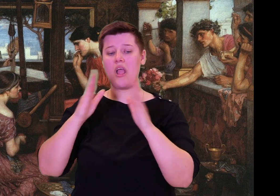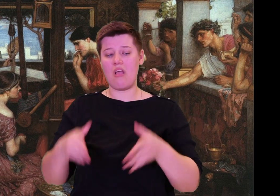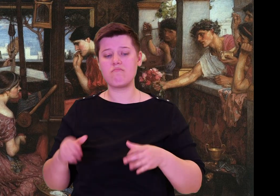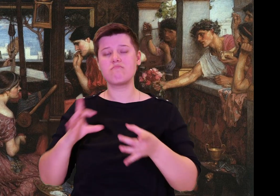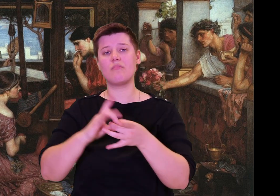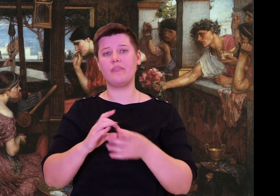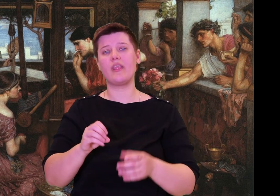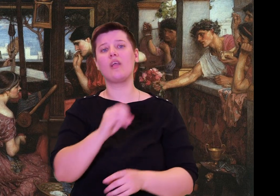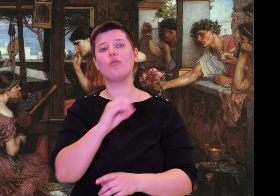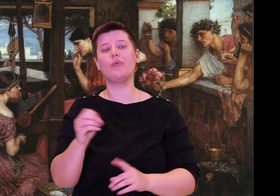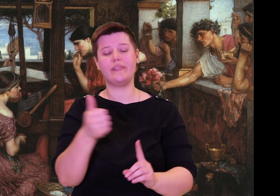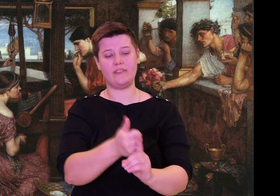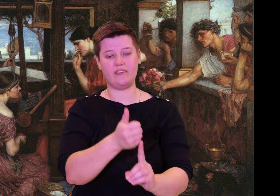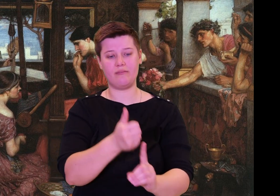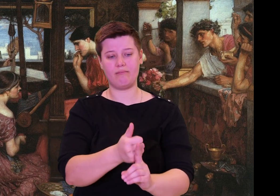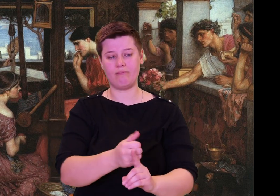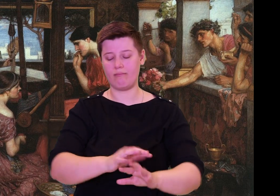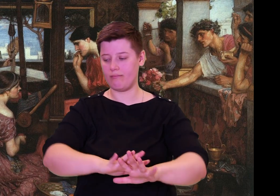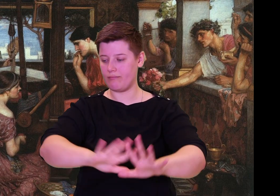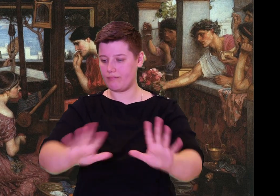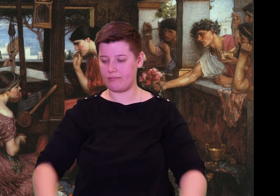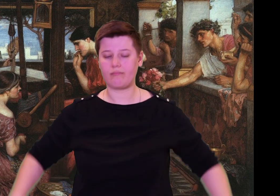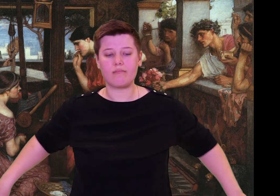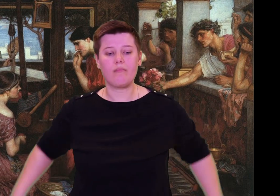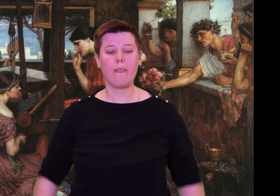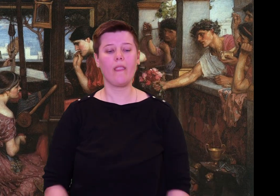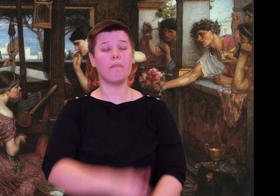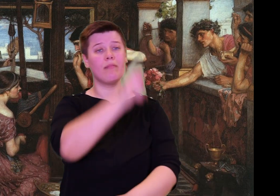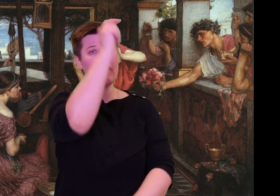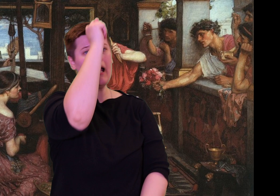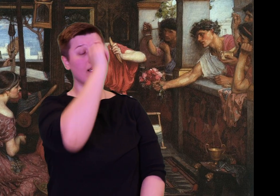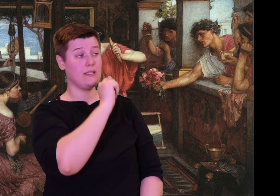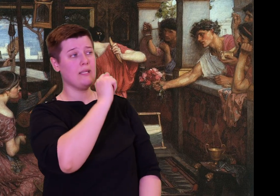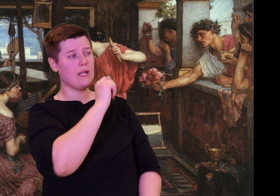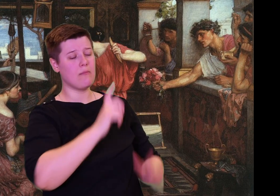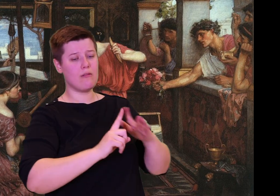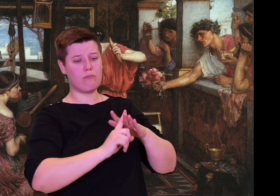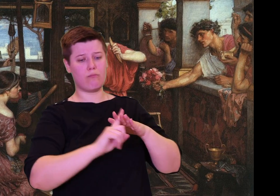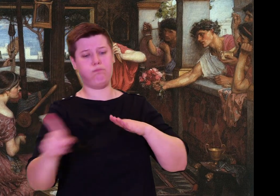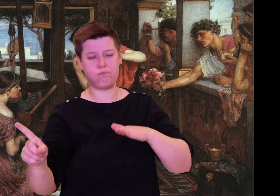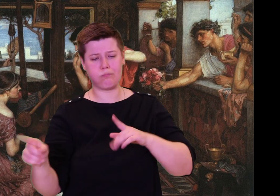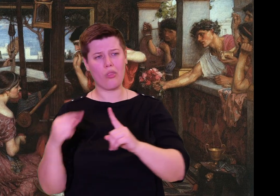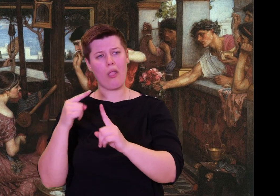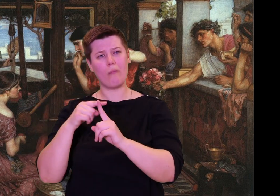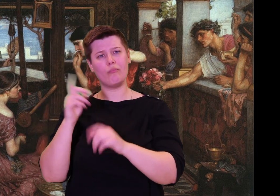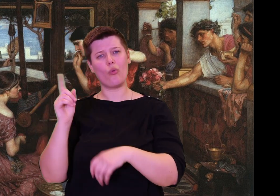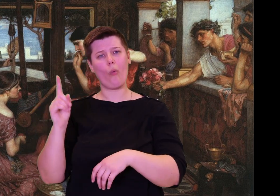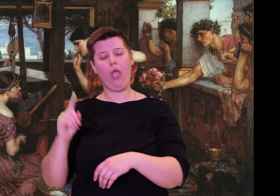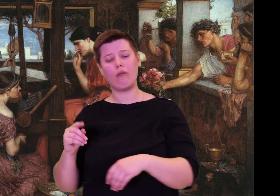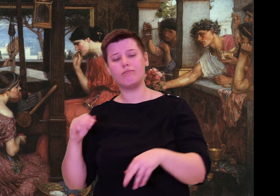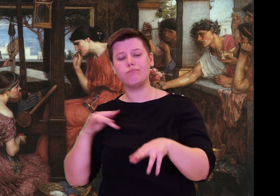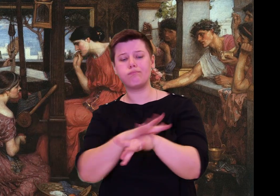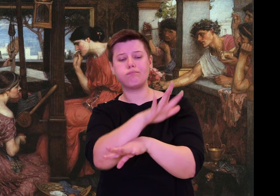and asked Athena, "Goddess, hear my prayer!